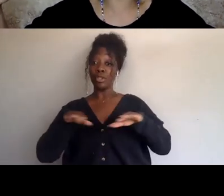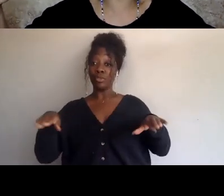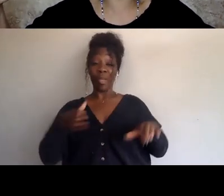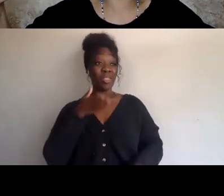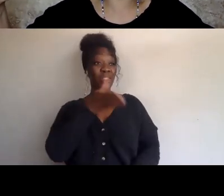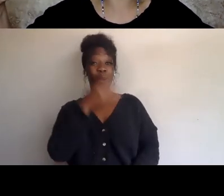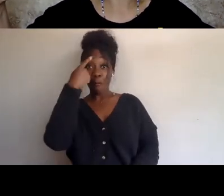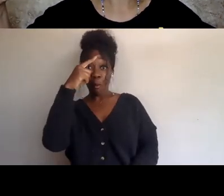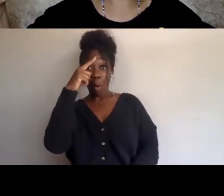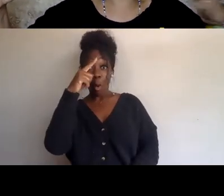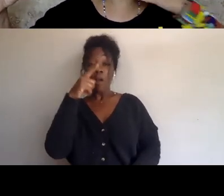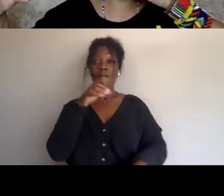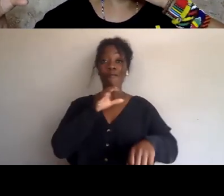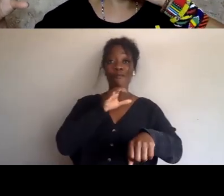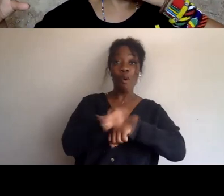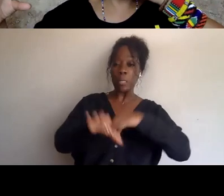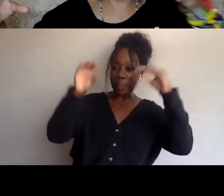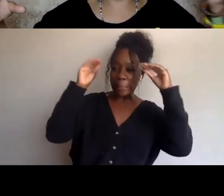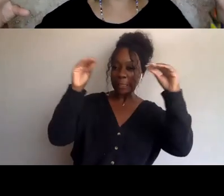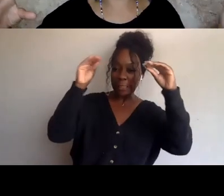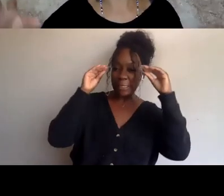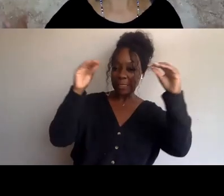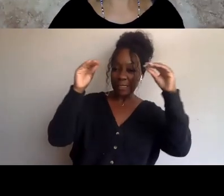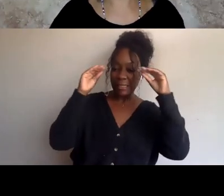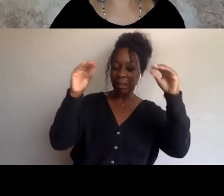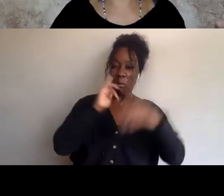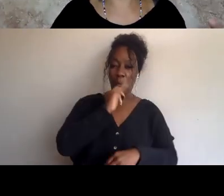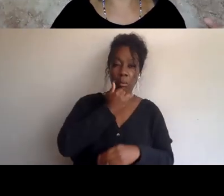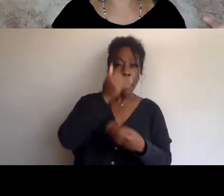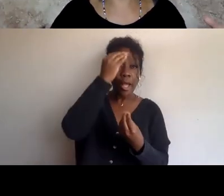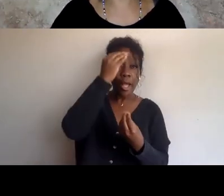and be kind of pulled into a system of white supremacists